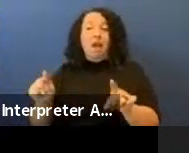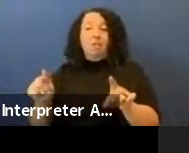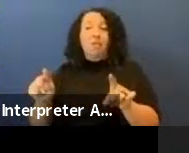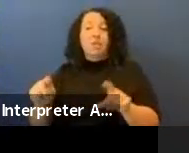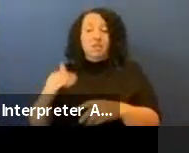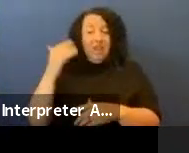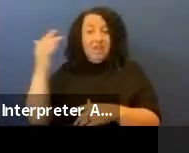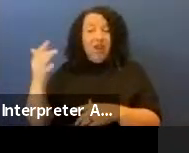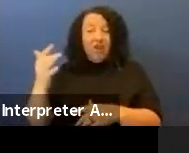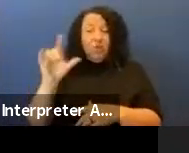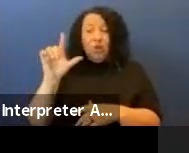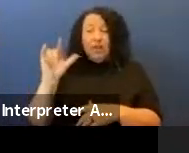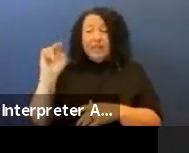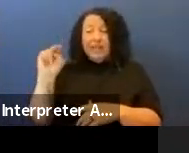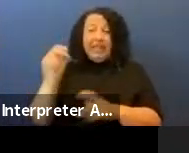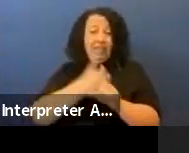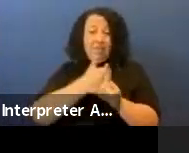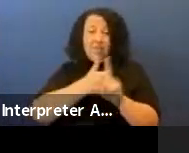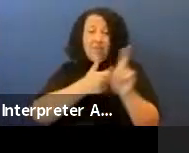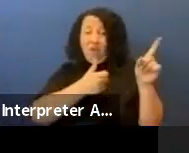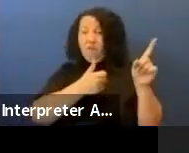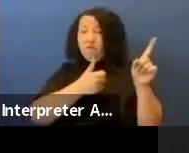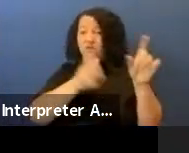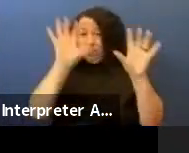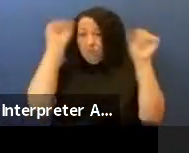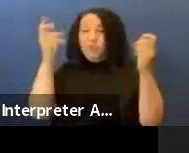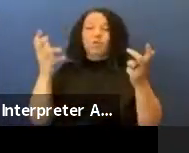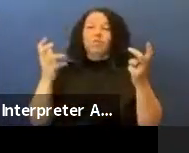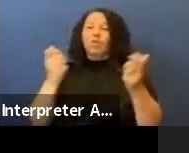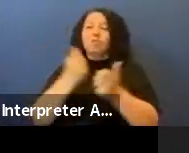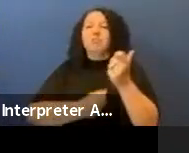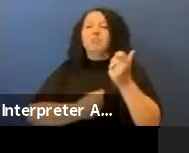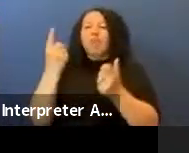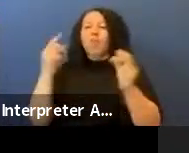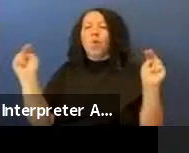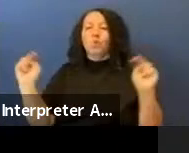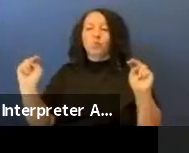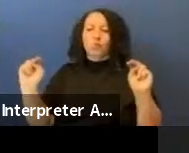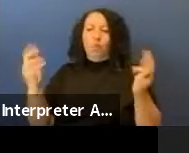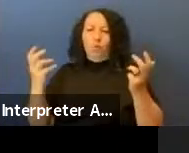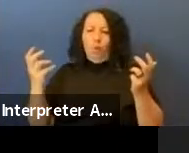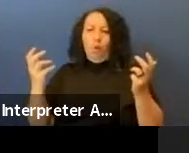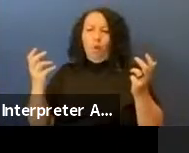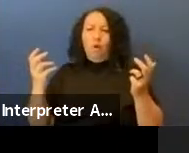wanted was everyone's neutrality in the Civil War.